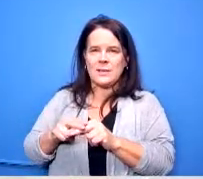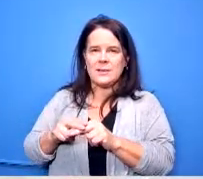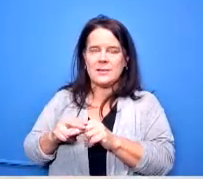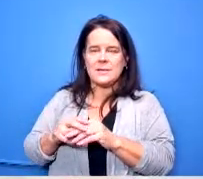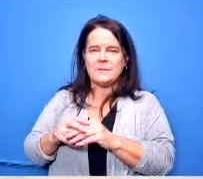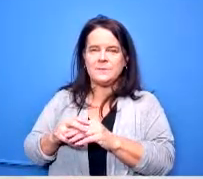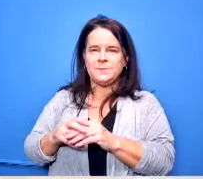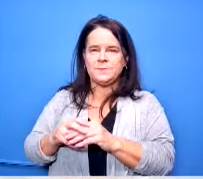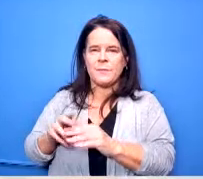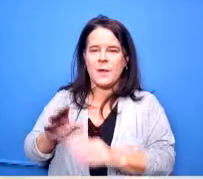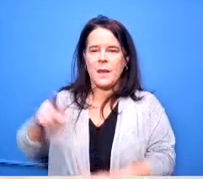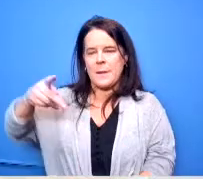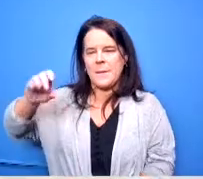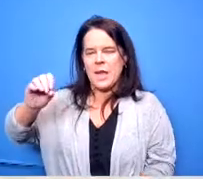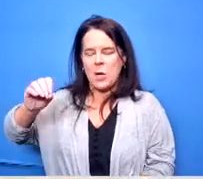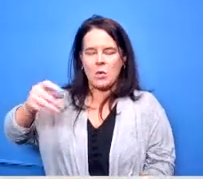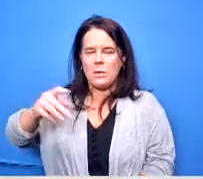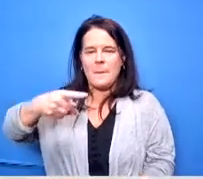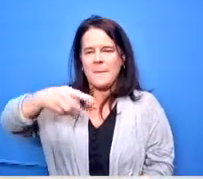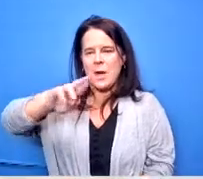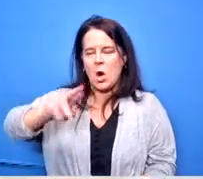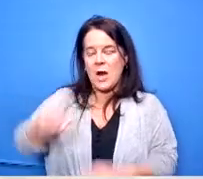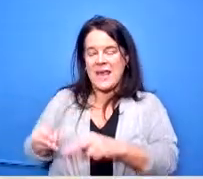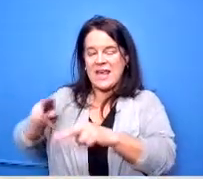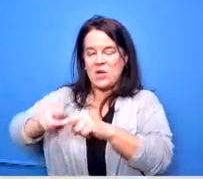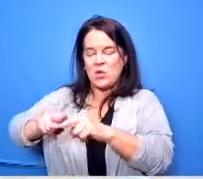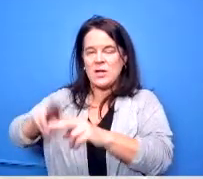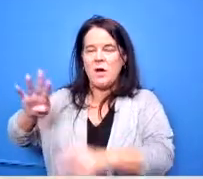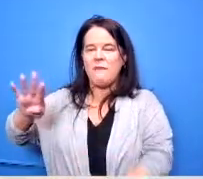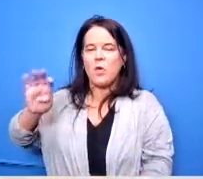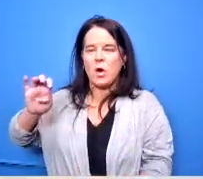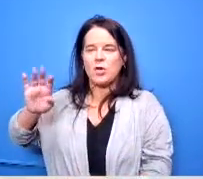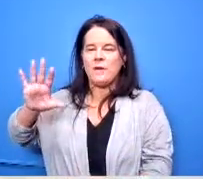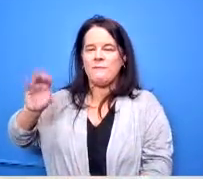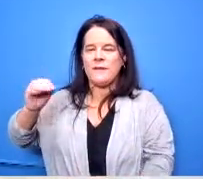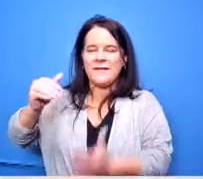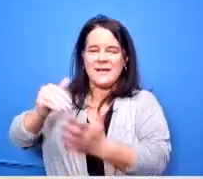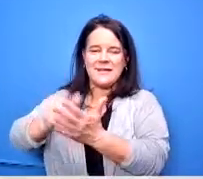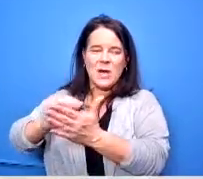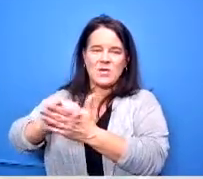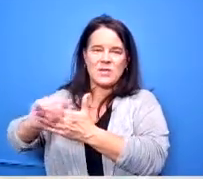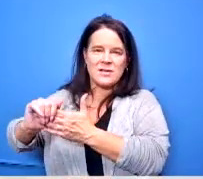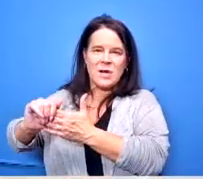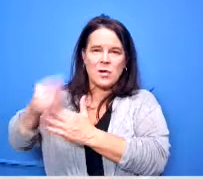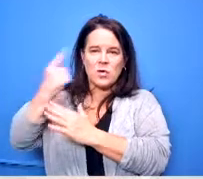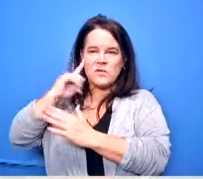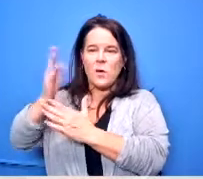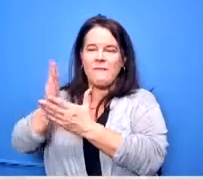po pr to four thousand uh four hundred and fifty thousand dollars to cover phase two which is